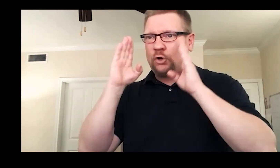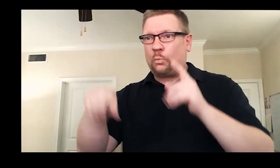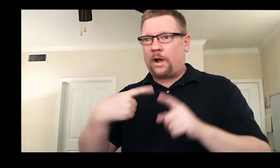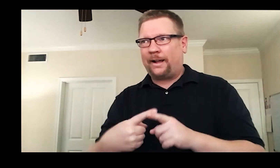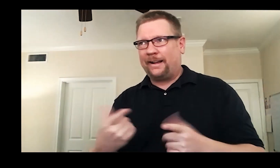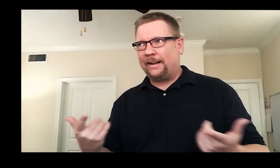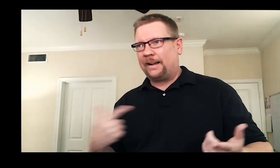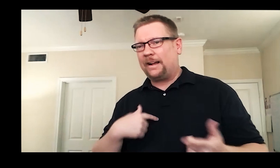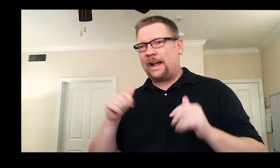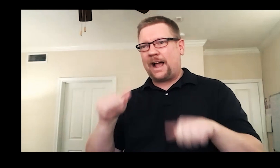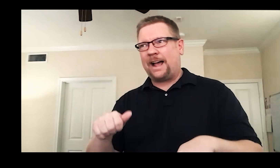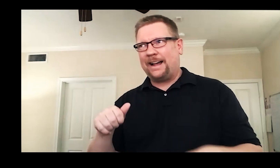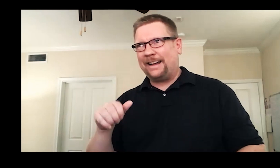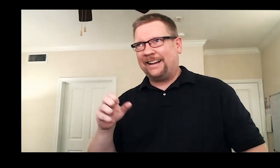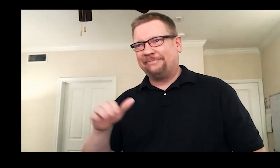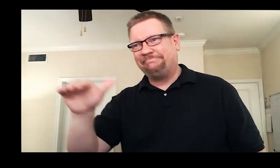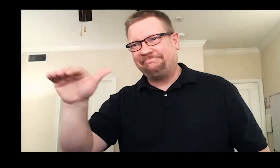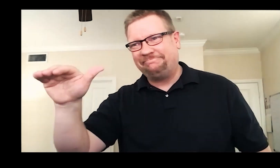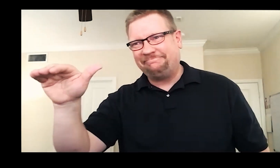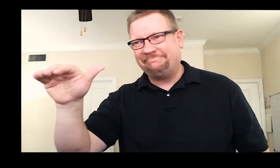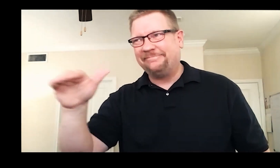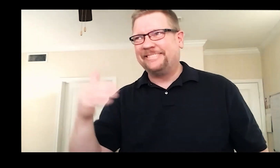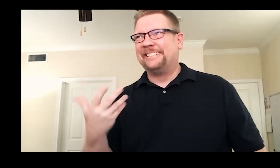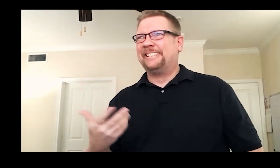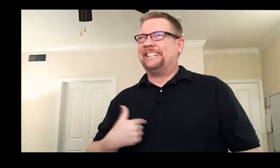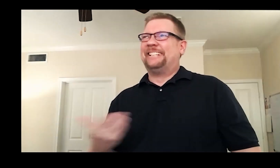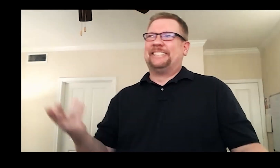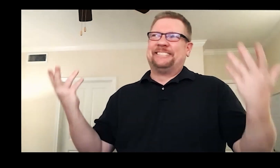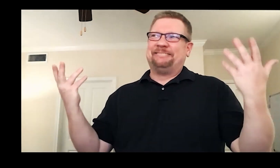their attention when I could just tap them for it, what can I say?